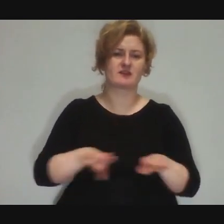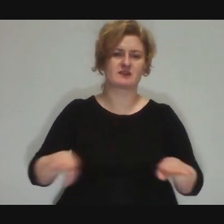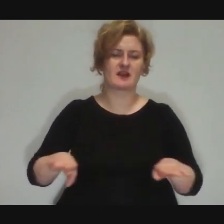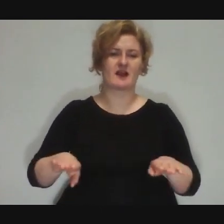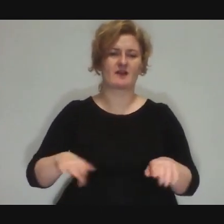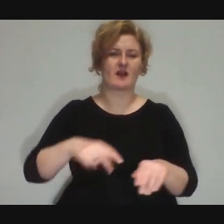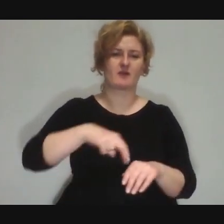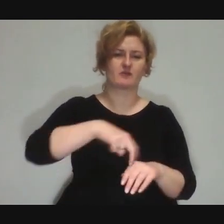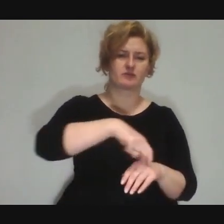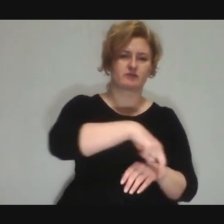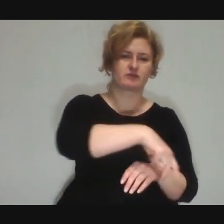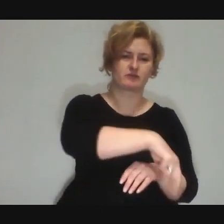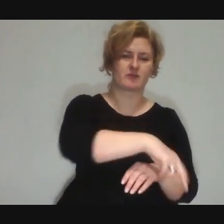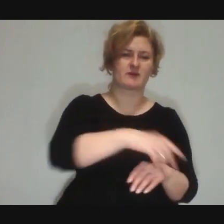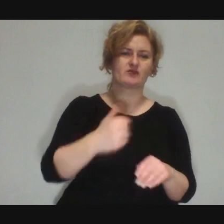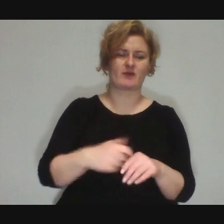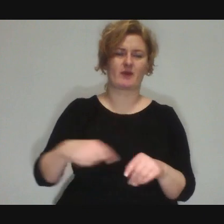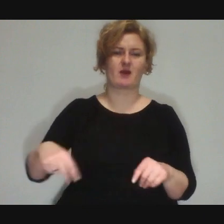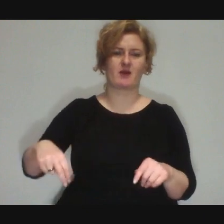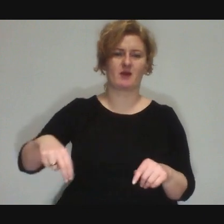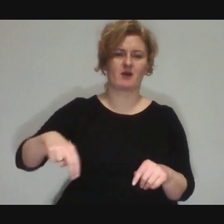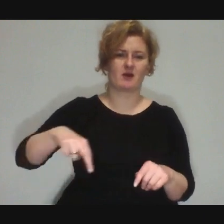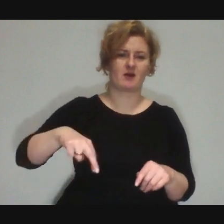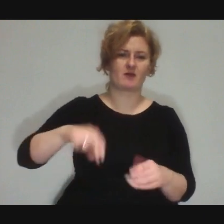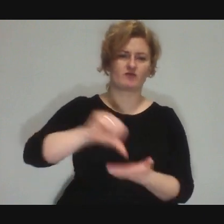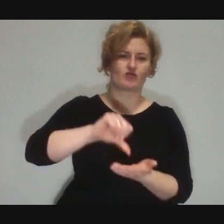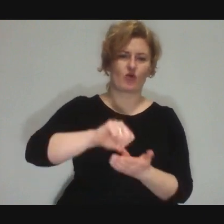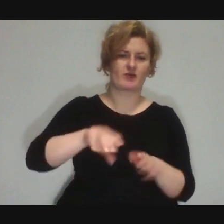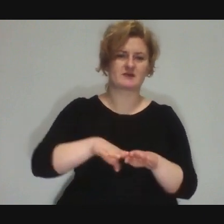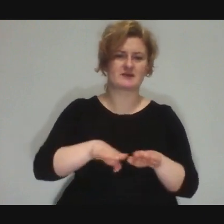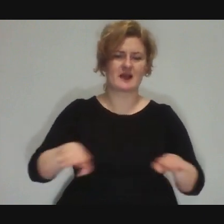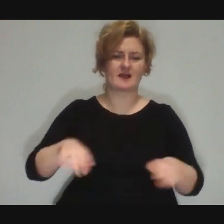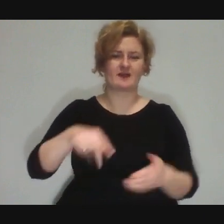You just have to enter the stage, come up to the middle, look at the audience,